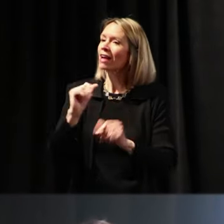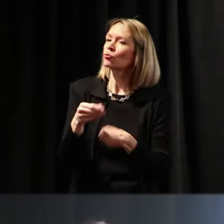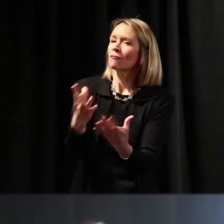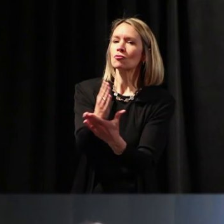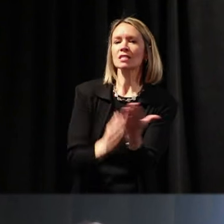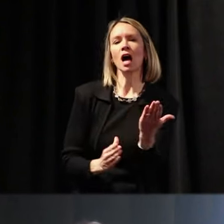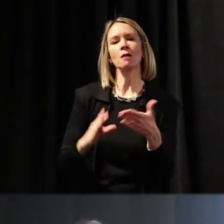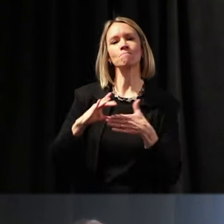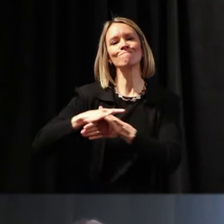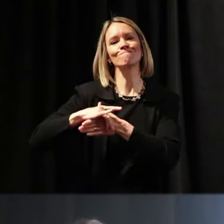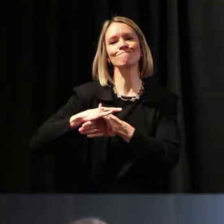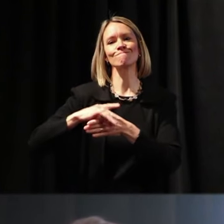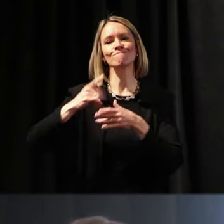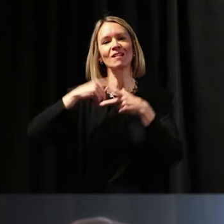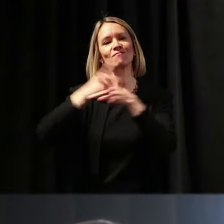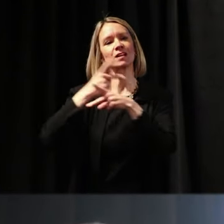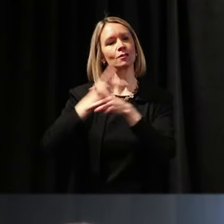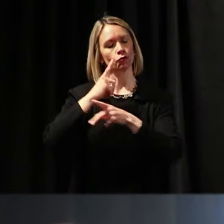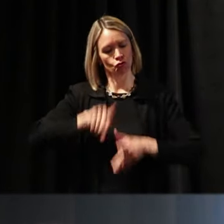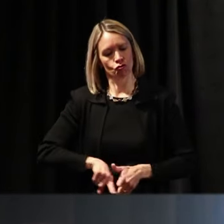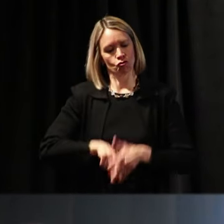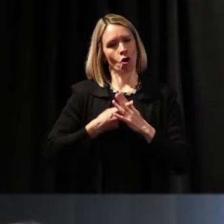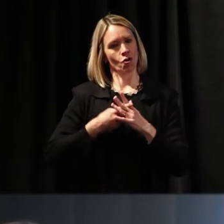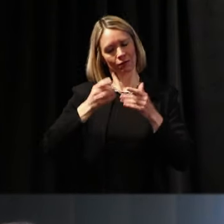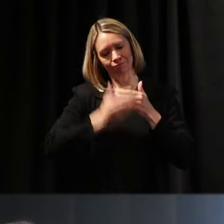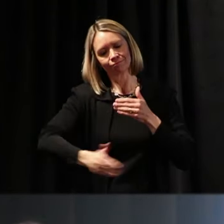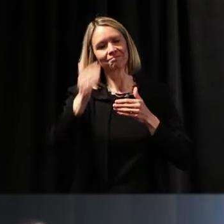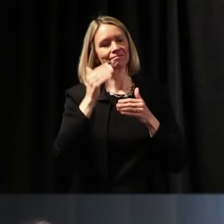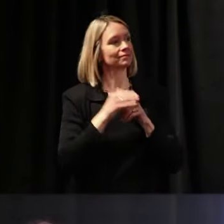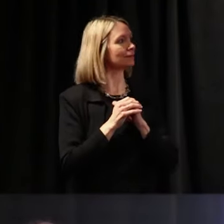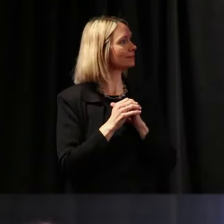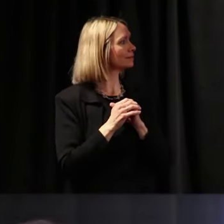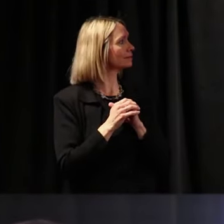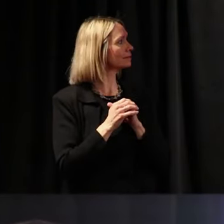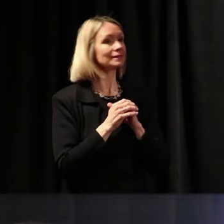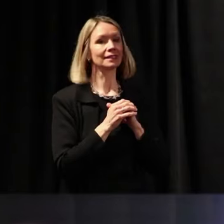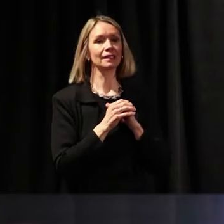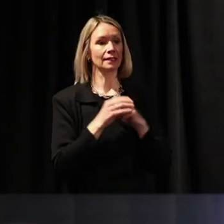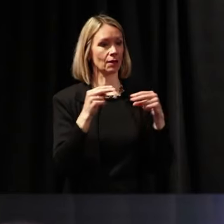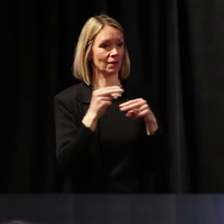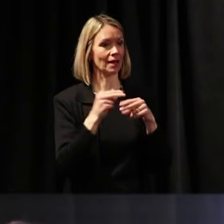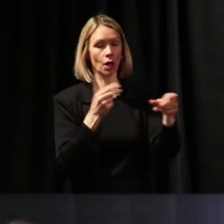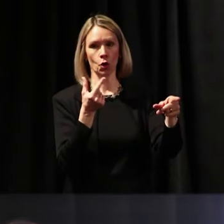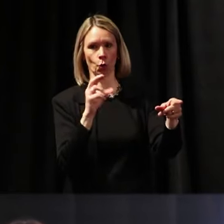to start this off. Let's go to the next slide. I have Greta helping me.